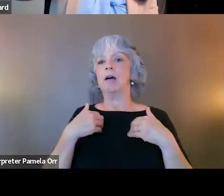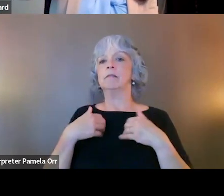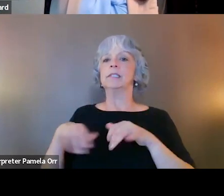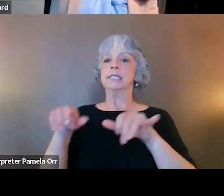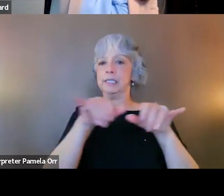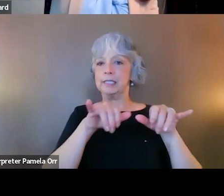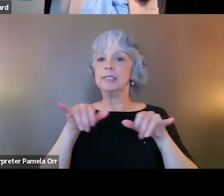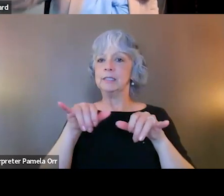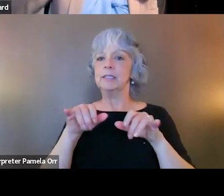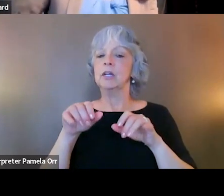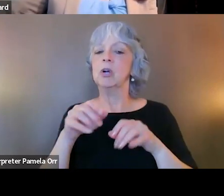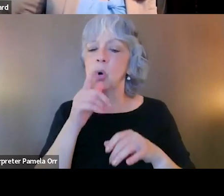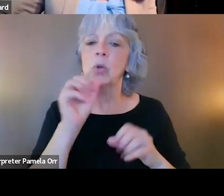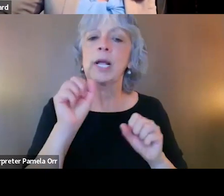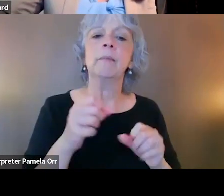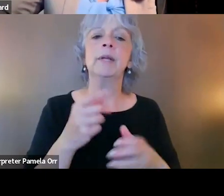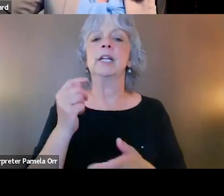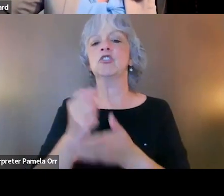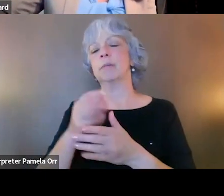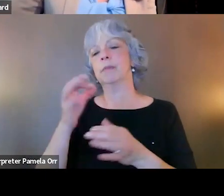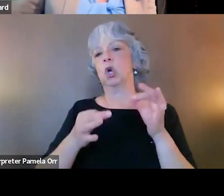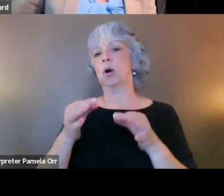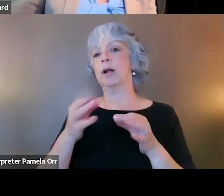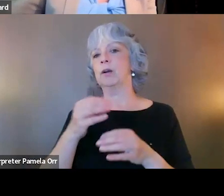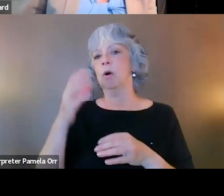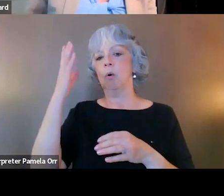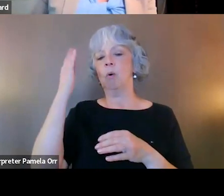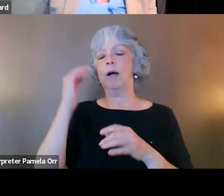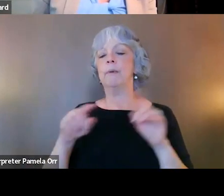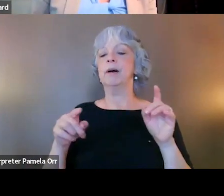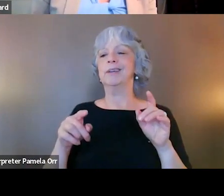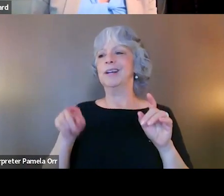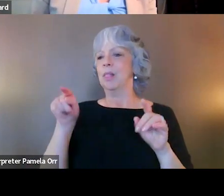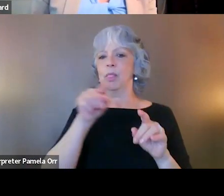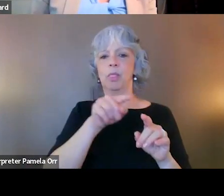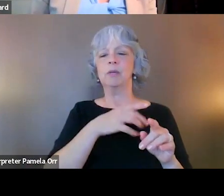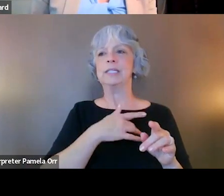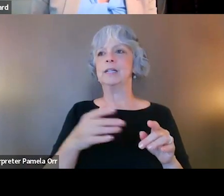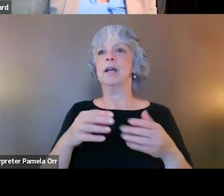who can be in a treatment court and why. But even those often have some latitude that judges can use.